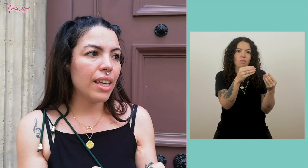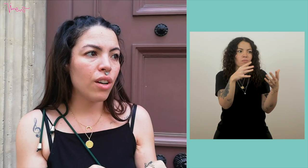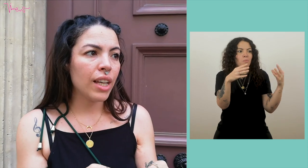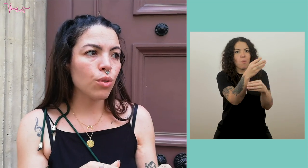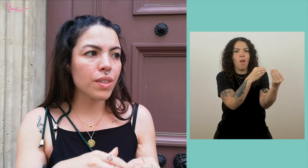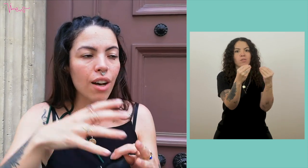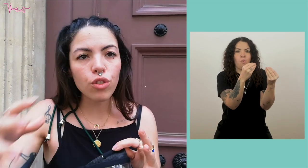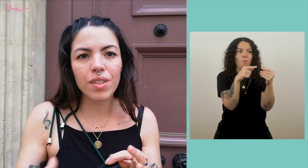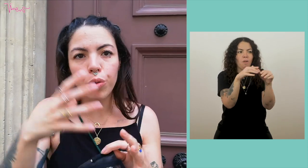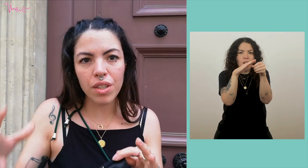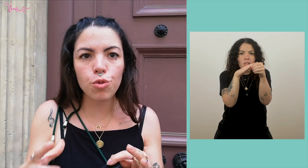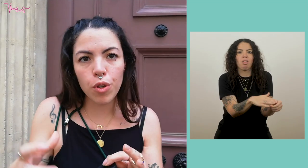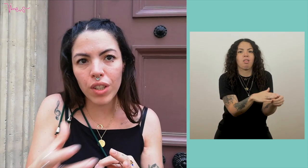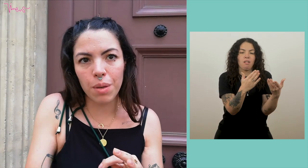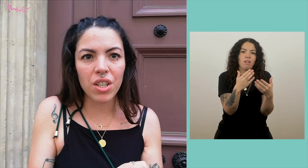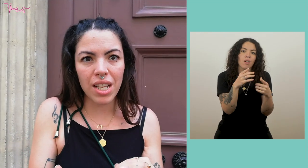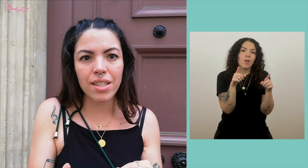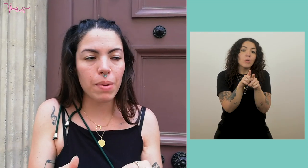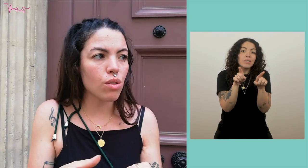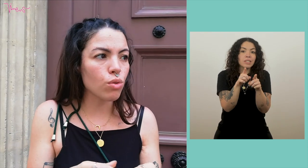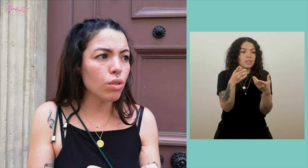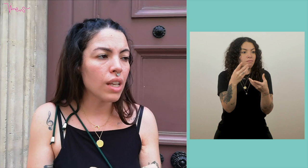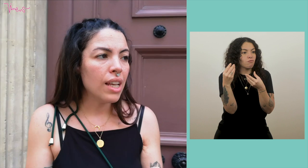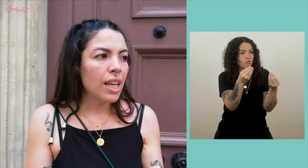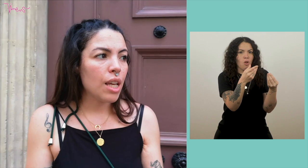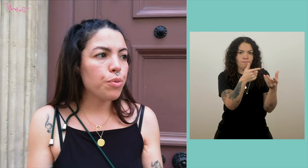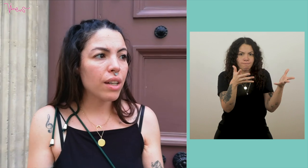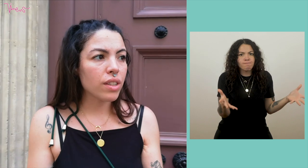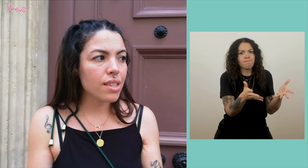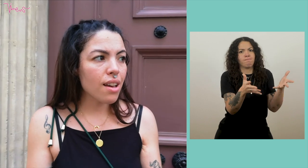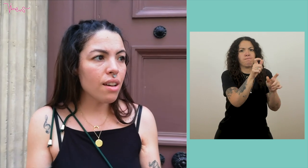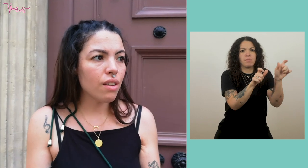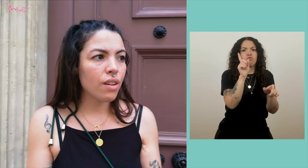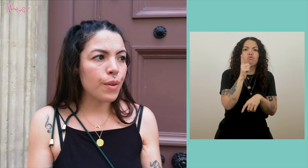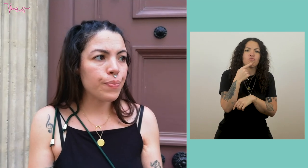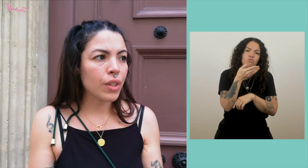And so it's part of a bigger process that marginalizes deaf people. And then, besides that,